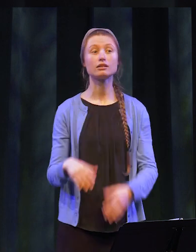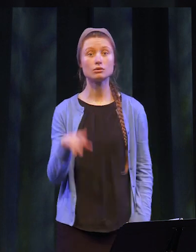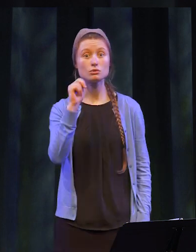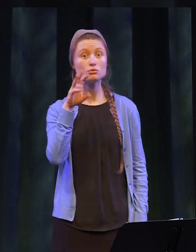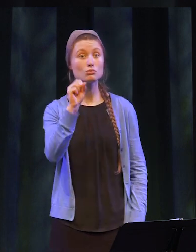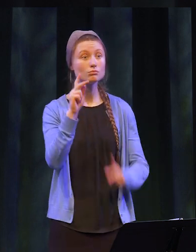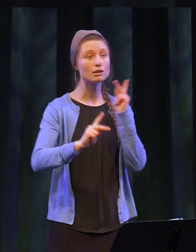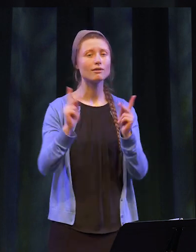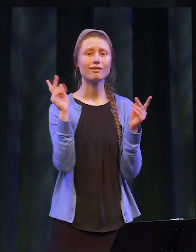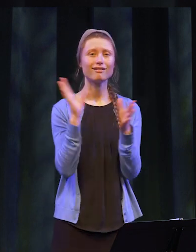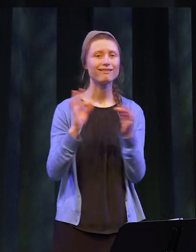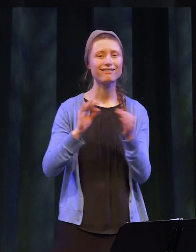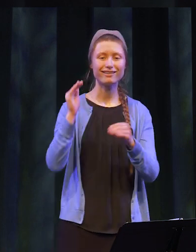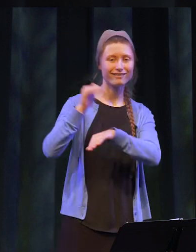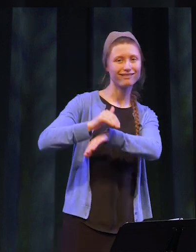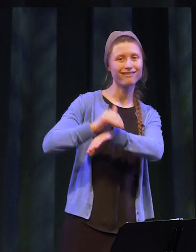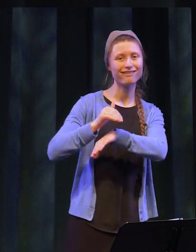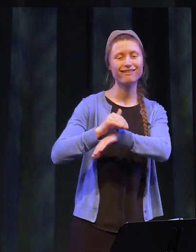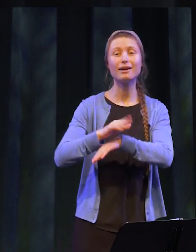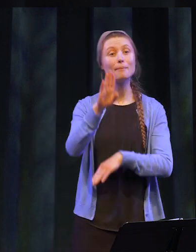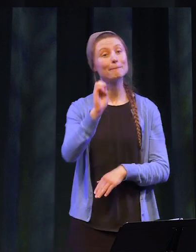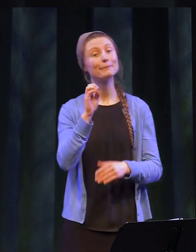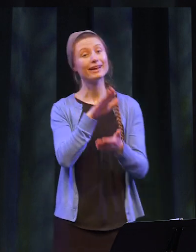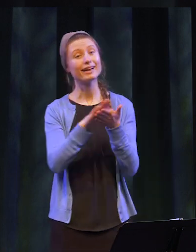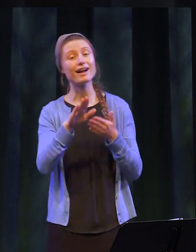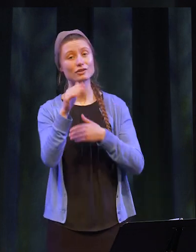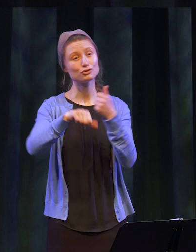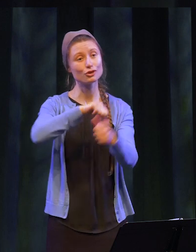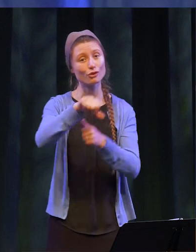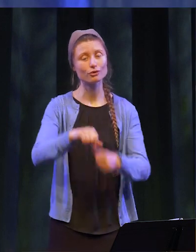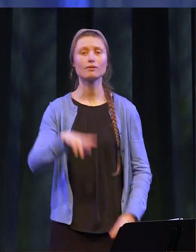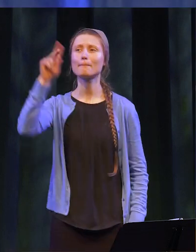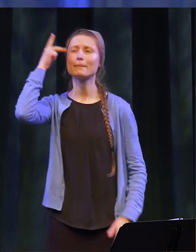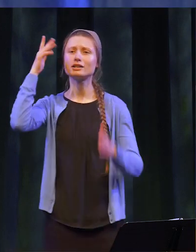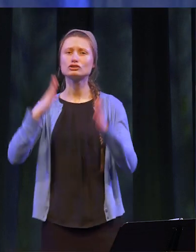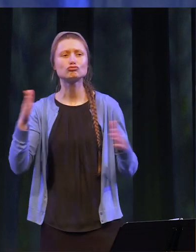newscasters end the nightly news with “be kind to each other”, the politicians urging